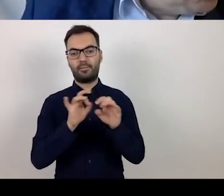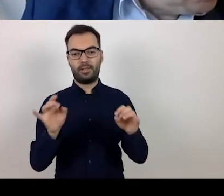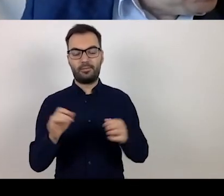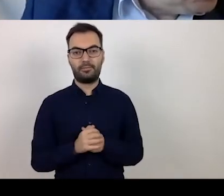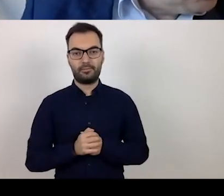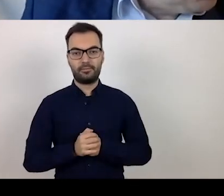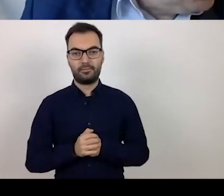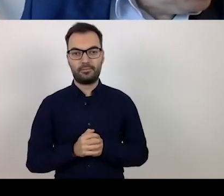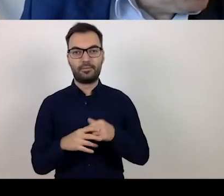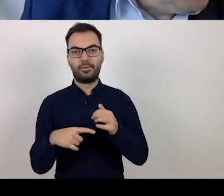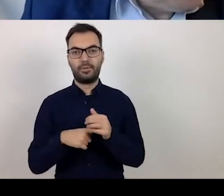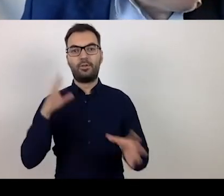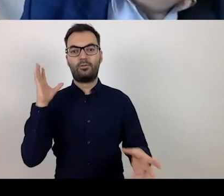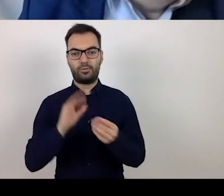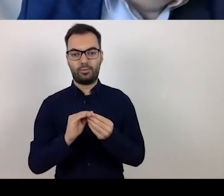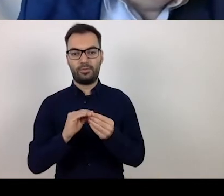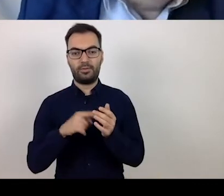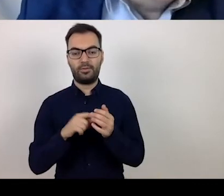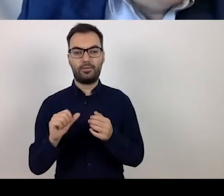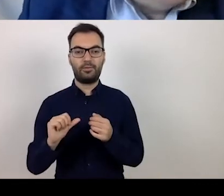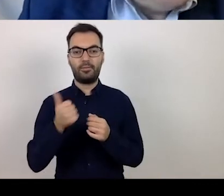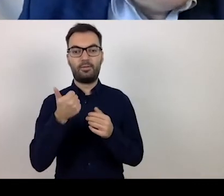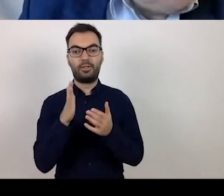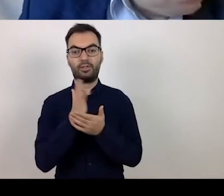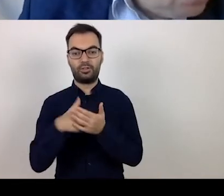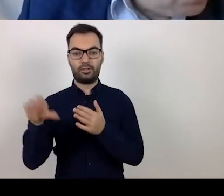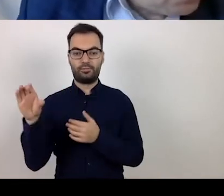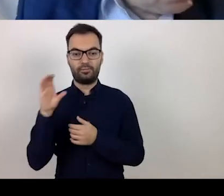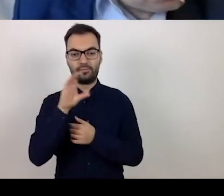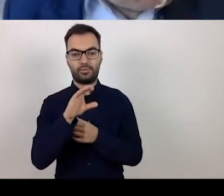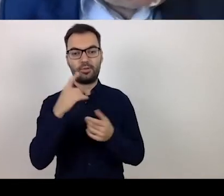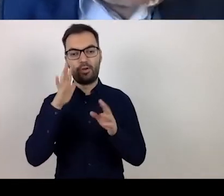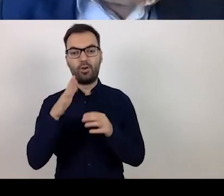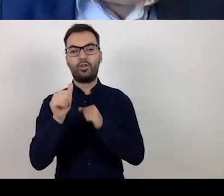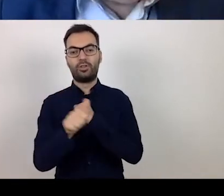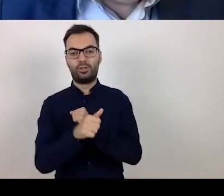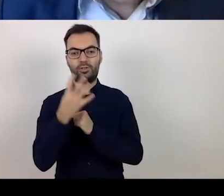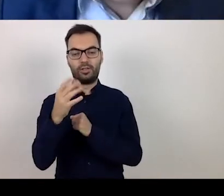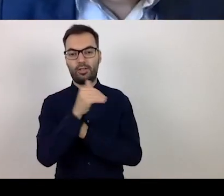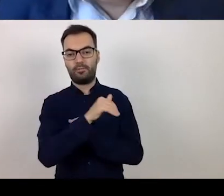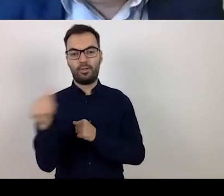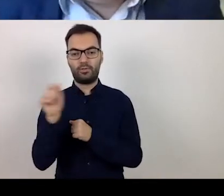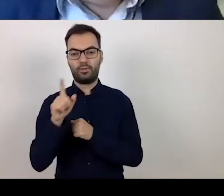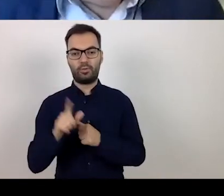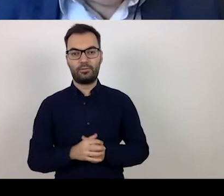This is the first pot of money that you have benefitted from. That is about 64 million zlotys